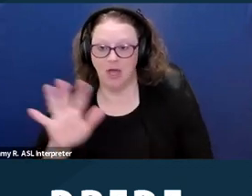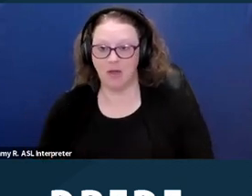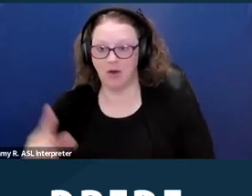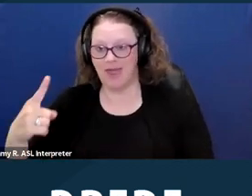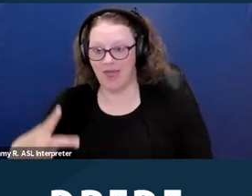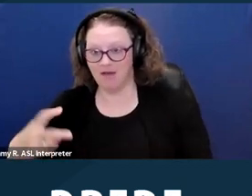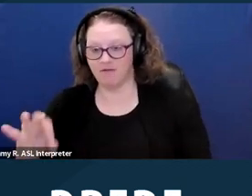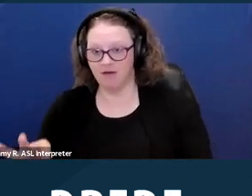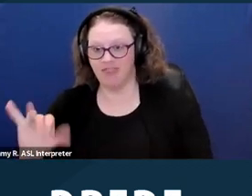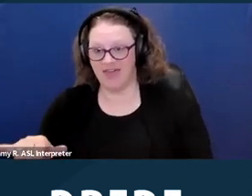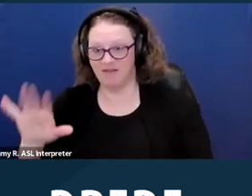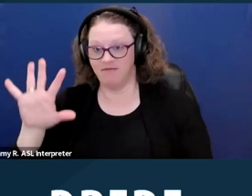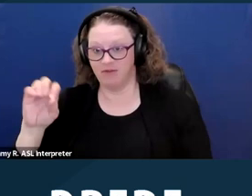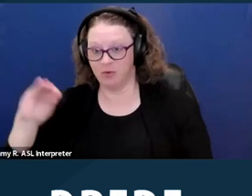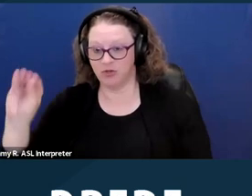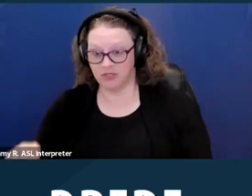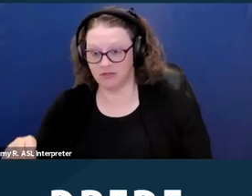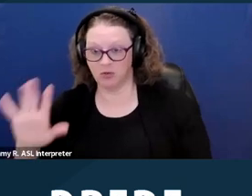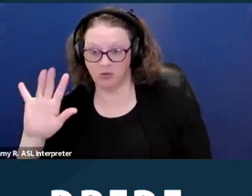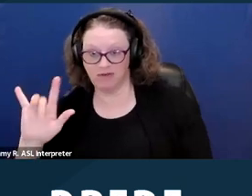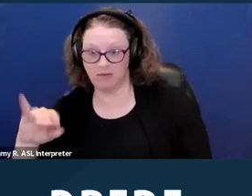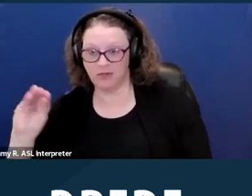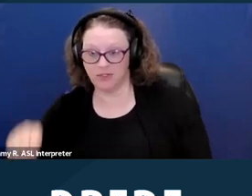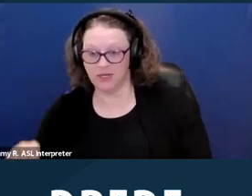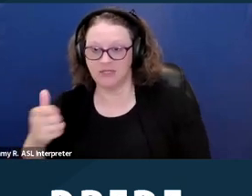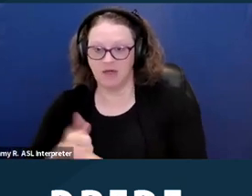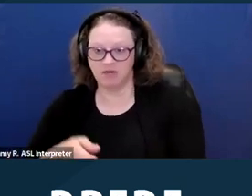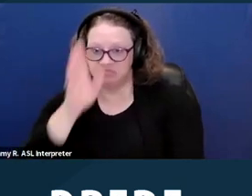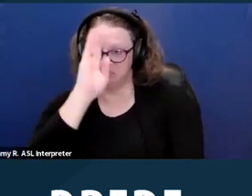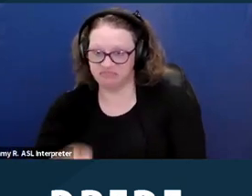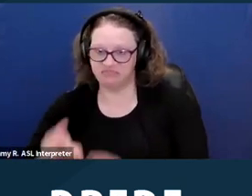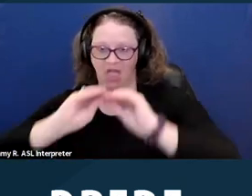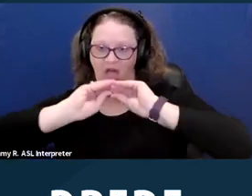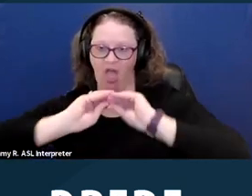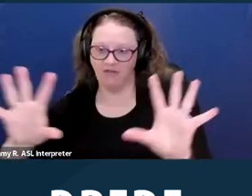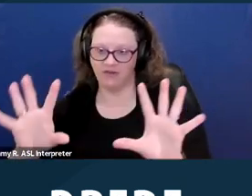that show evidence of discrimination, about half of those are blatant denials